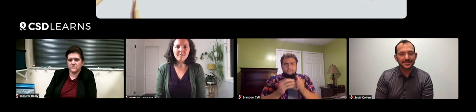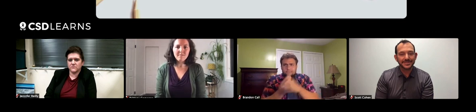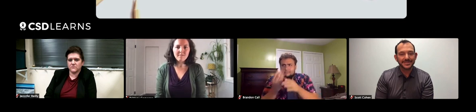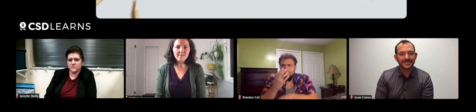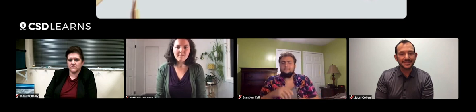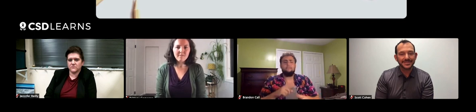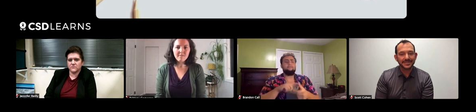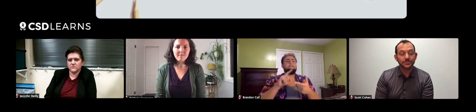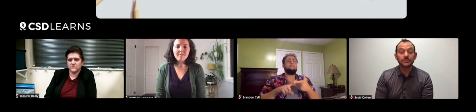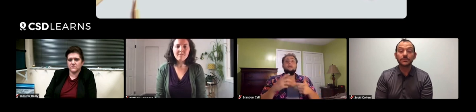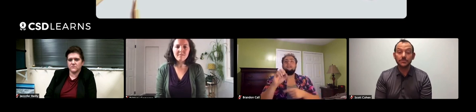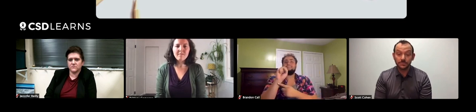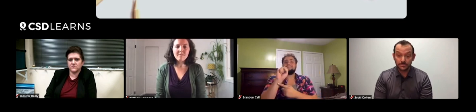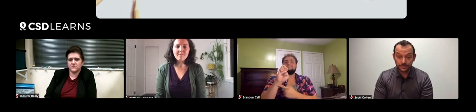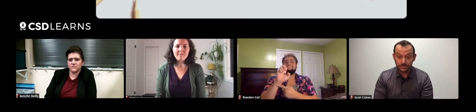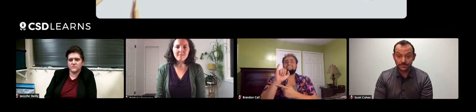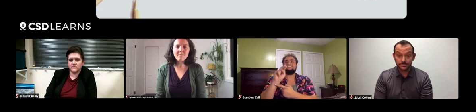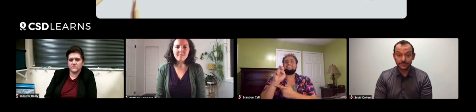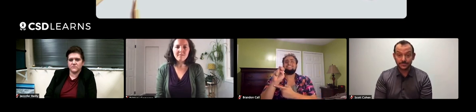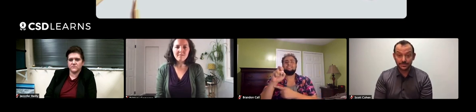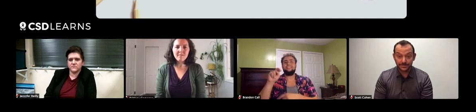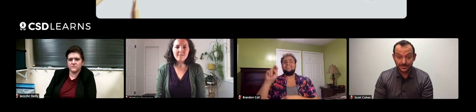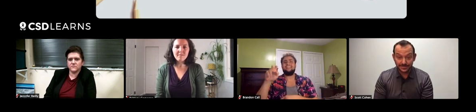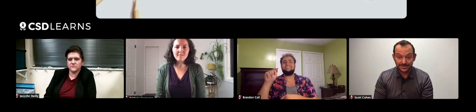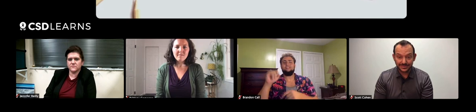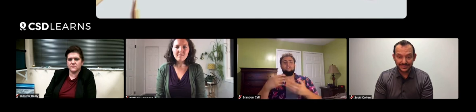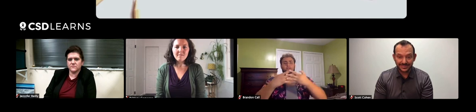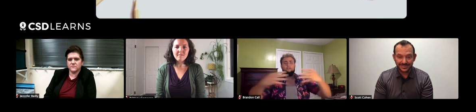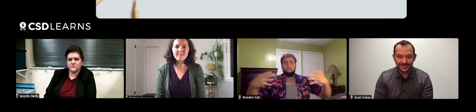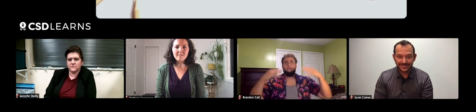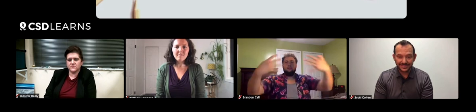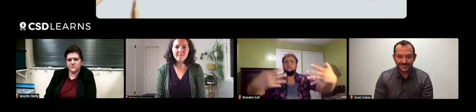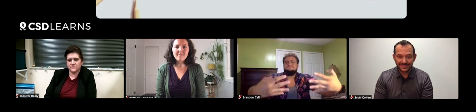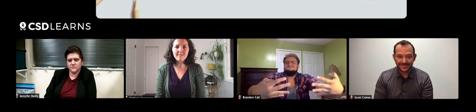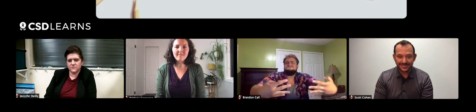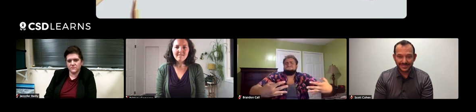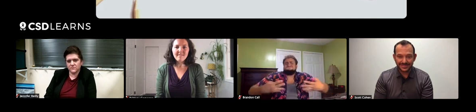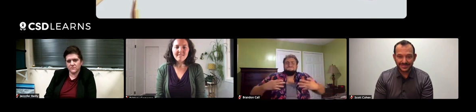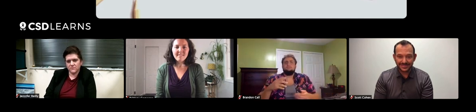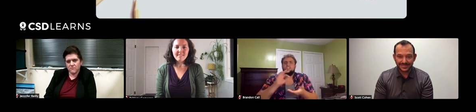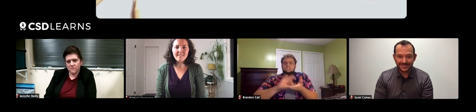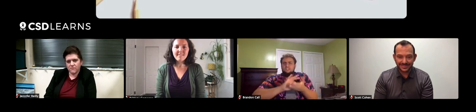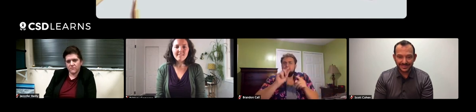are within that plot. Another activity is Sieve Net. It's a giant net that gathers all the fish into one area